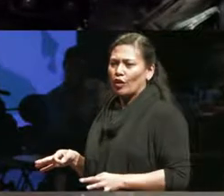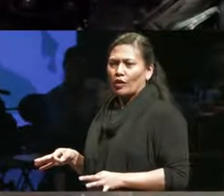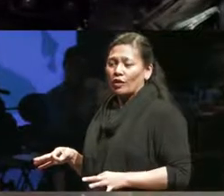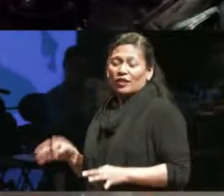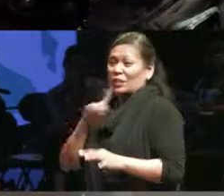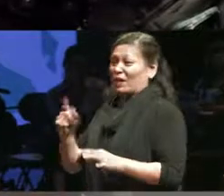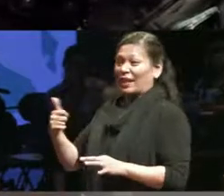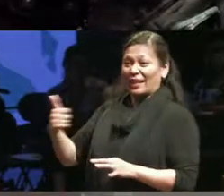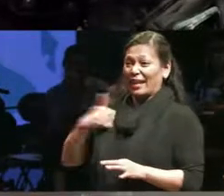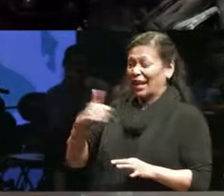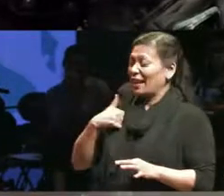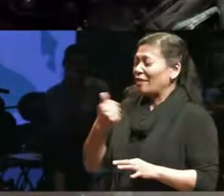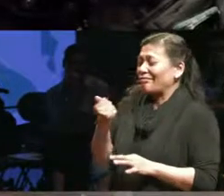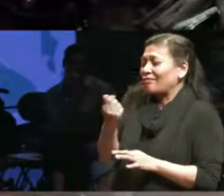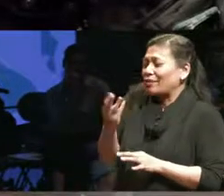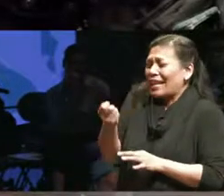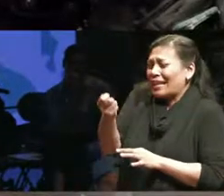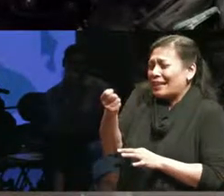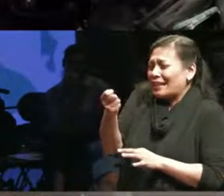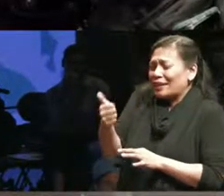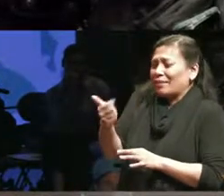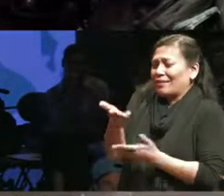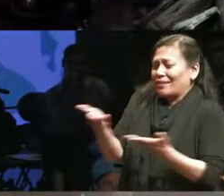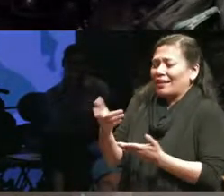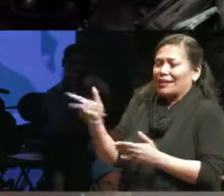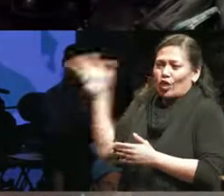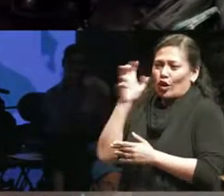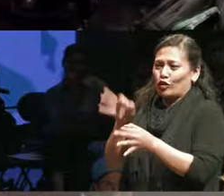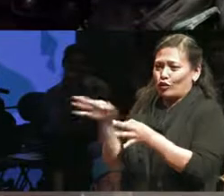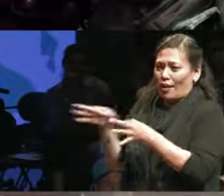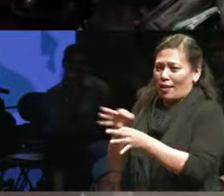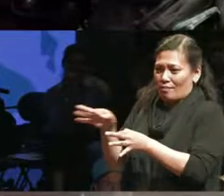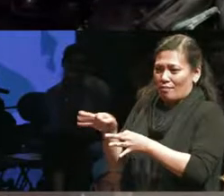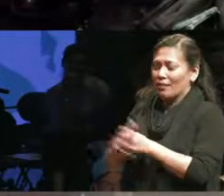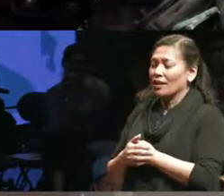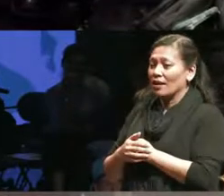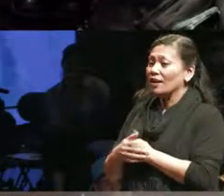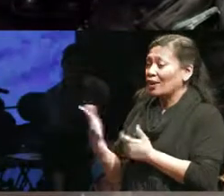in Canada is audio described actually I sometimes will need to take a support